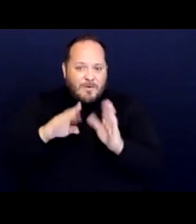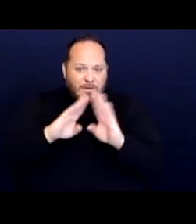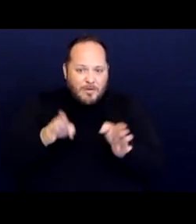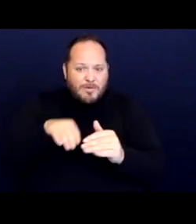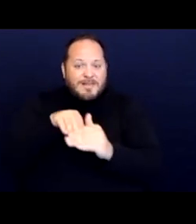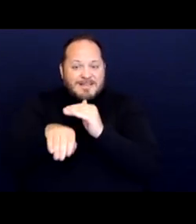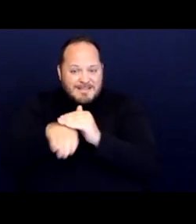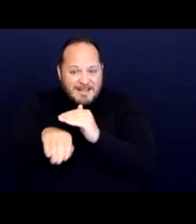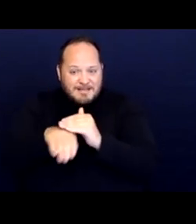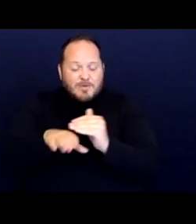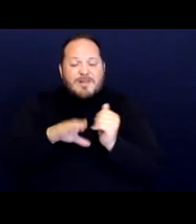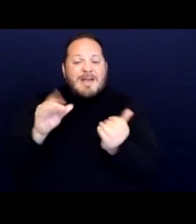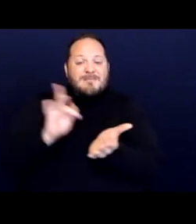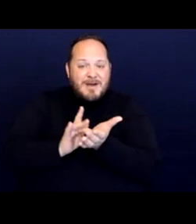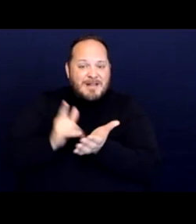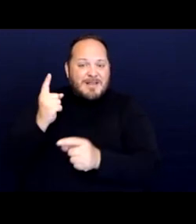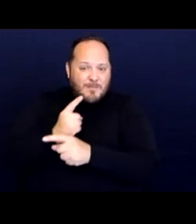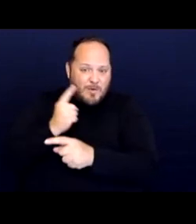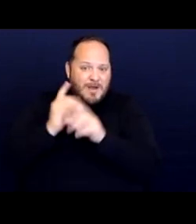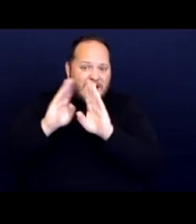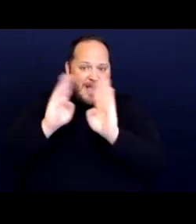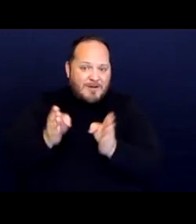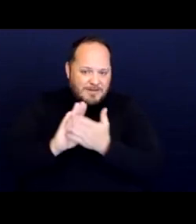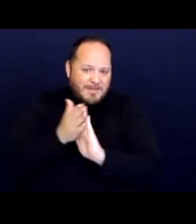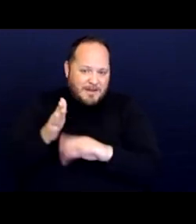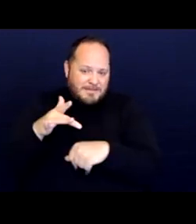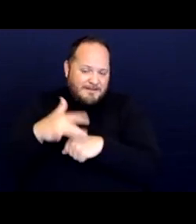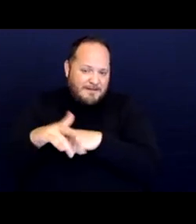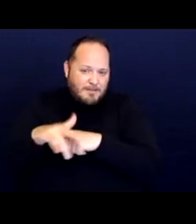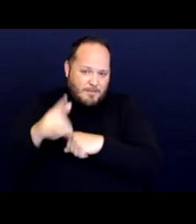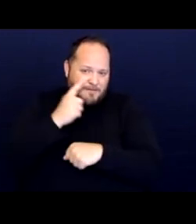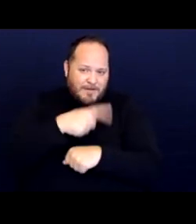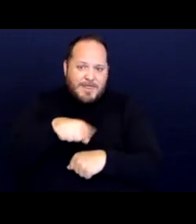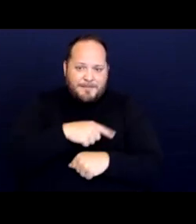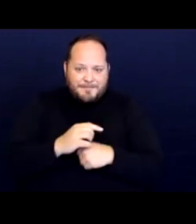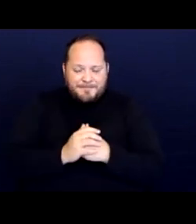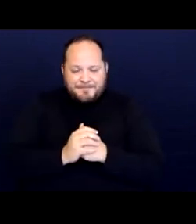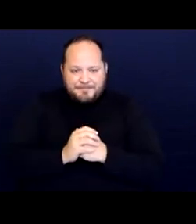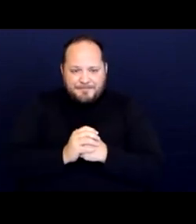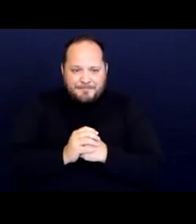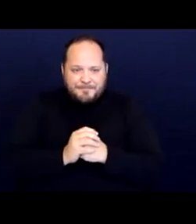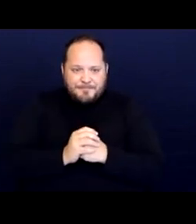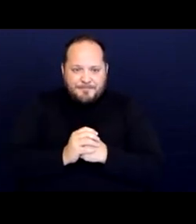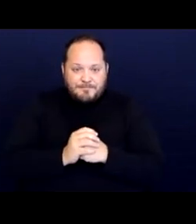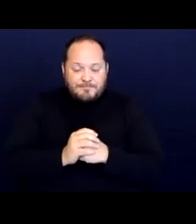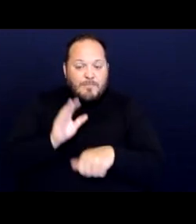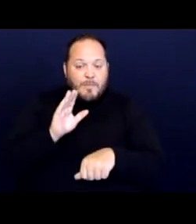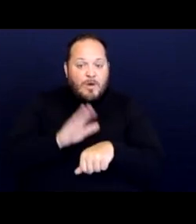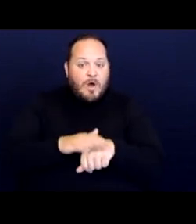and medically appropriate housing is available for them. And on the motion to dismiss